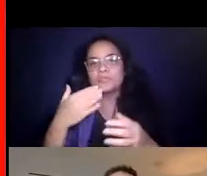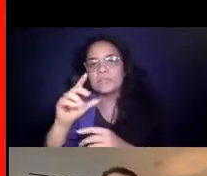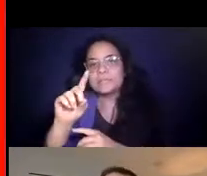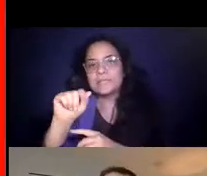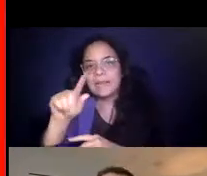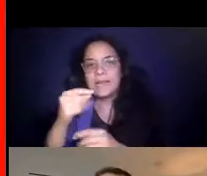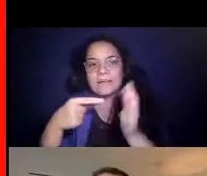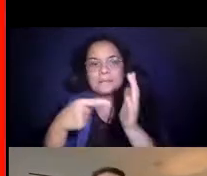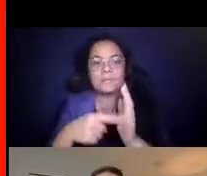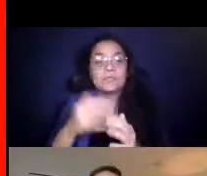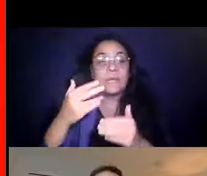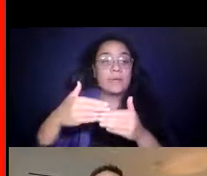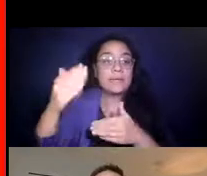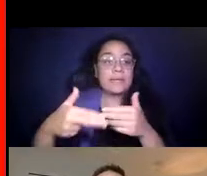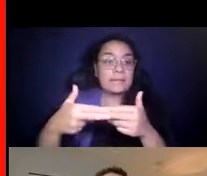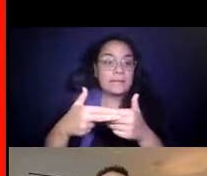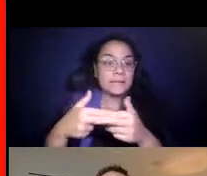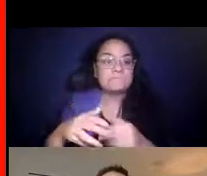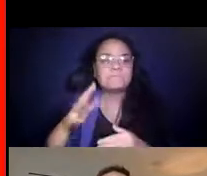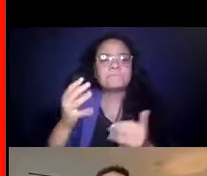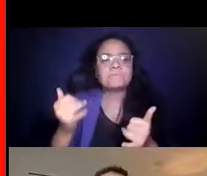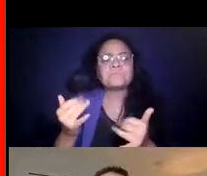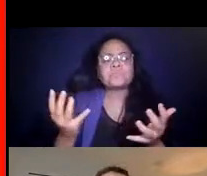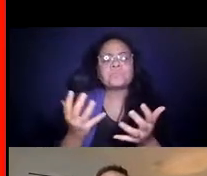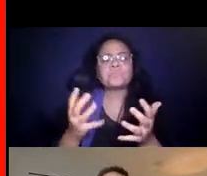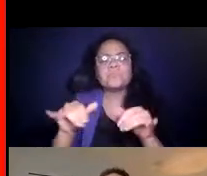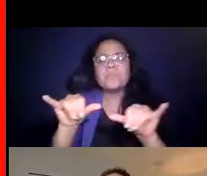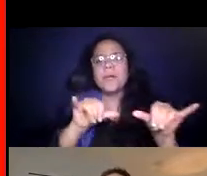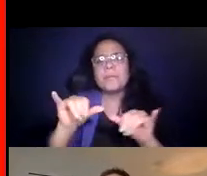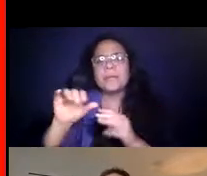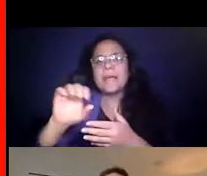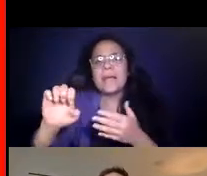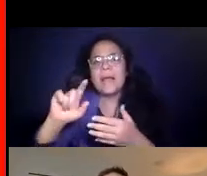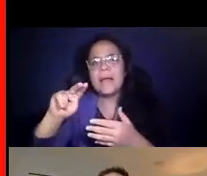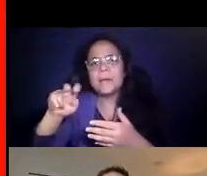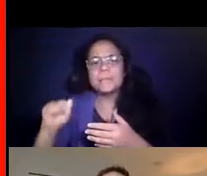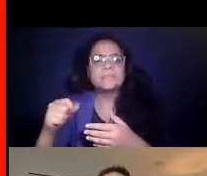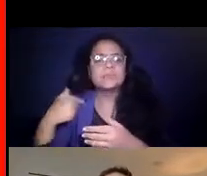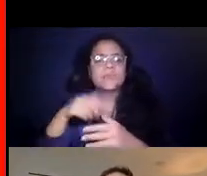14:18:37 Next slide. 14:18:44 So what are the common elements that we're hearing from our membership on winning back ridership?